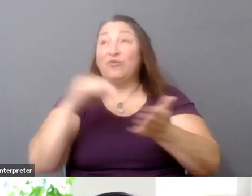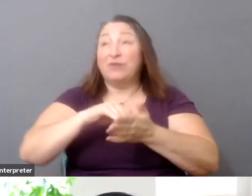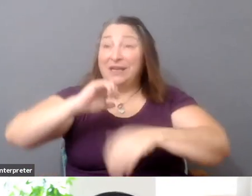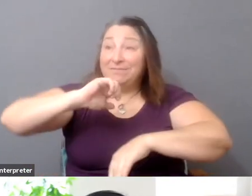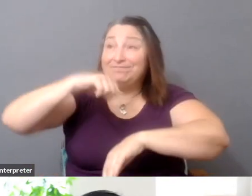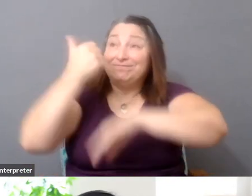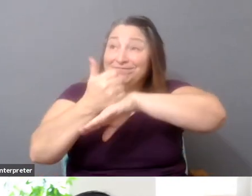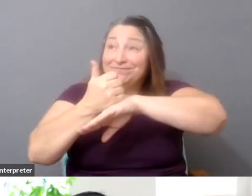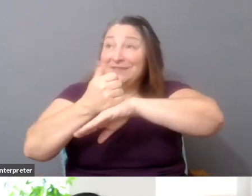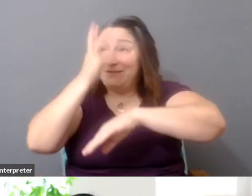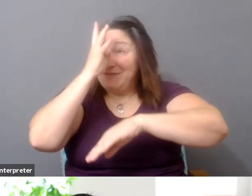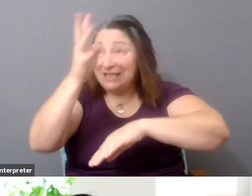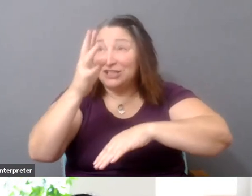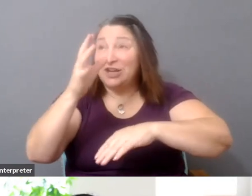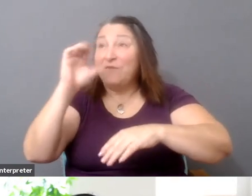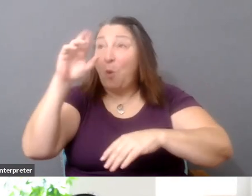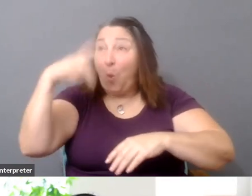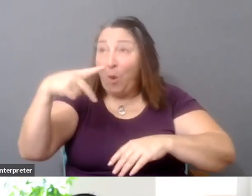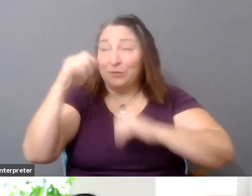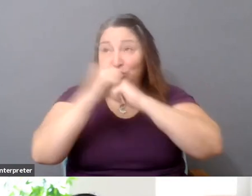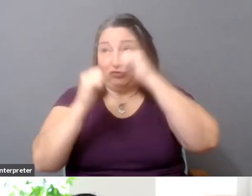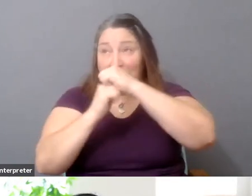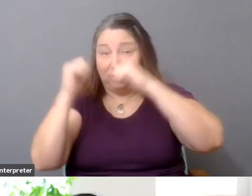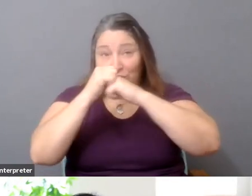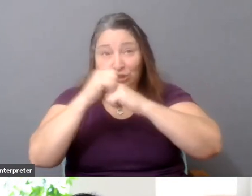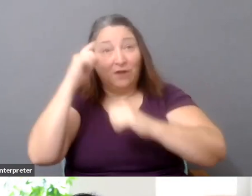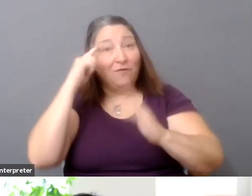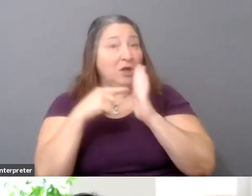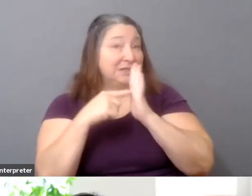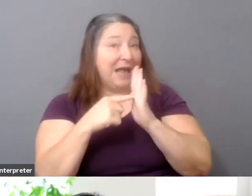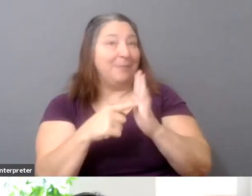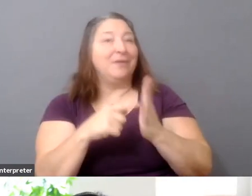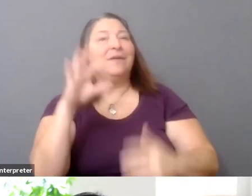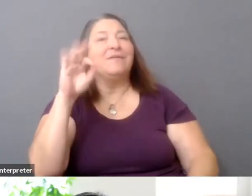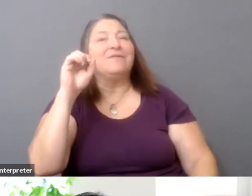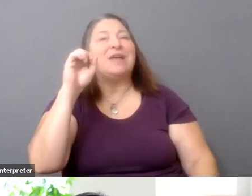So for example, you know, Facebook is a monopoly,